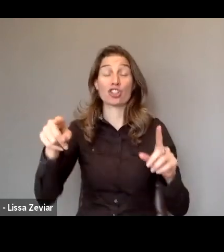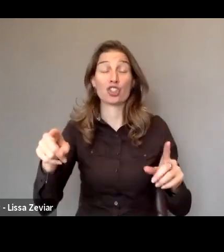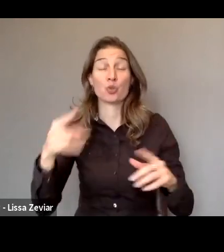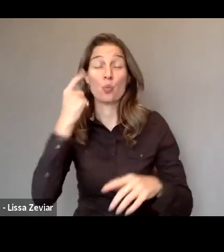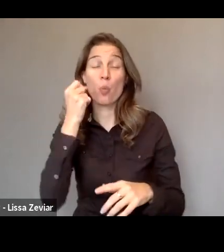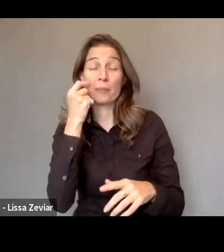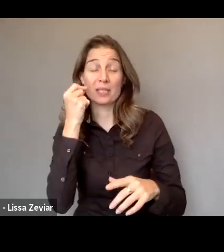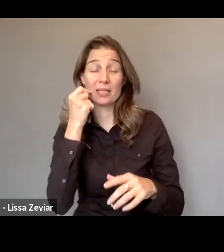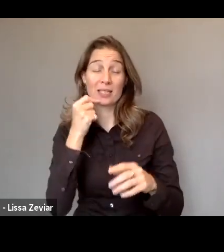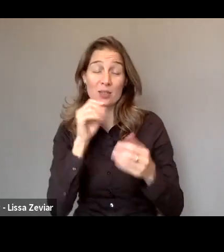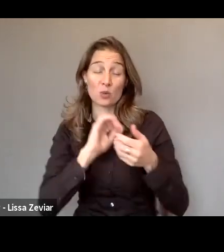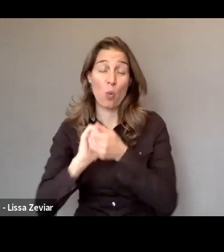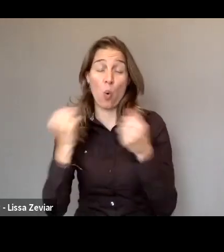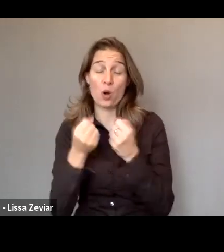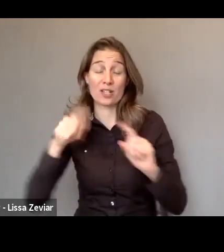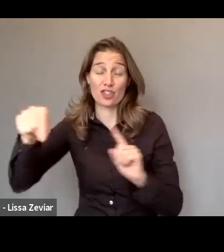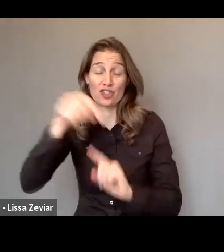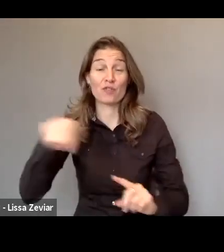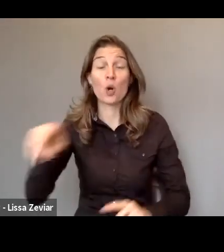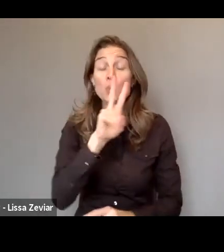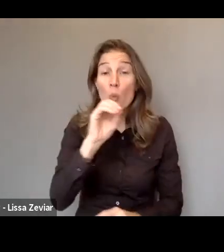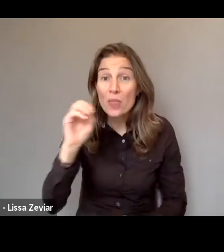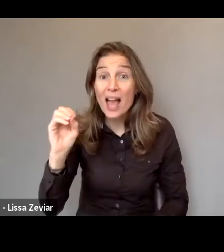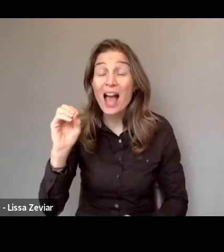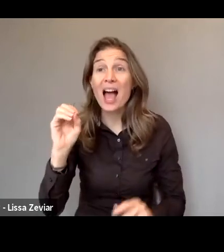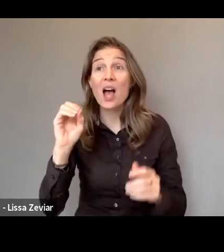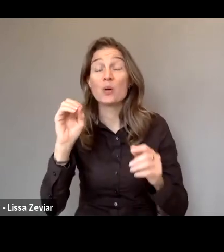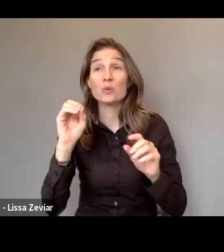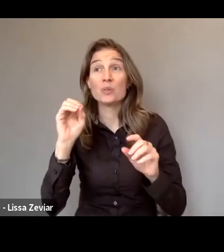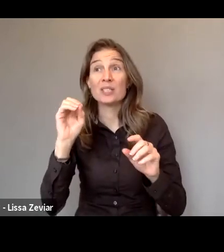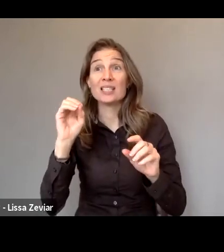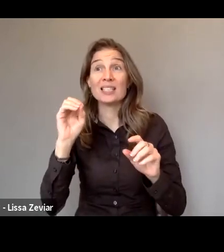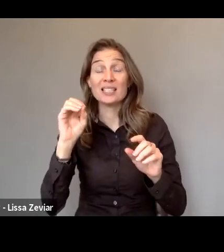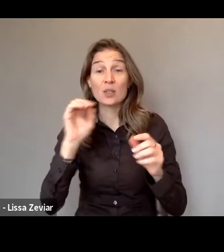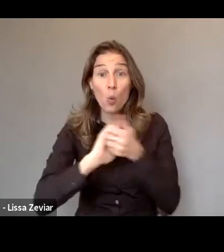with more than 2,000 organizations in EU countries and accessing countries